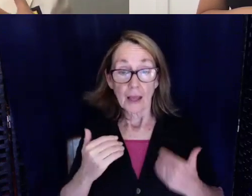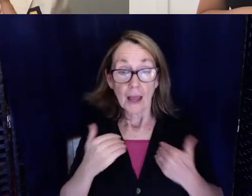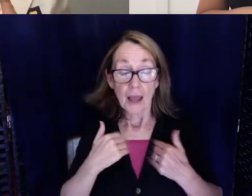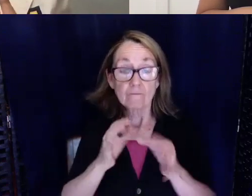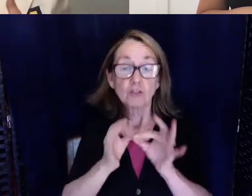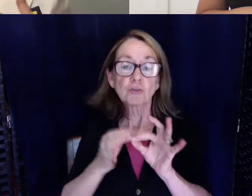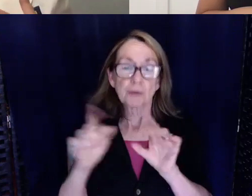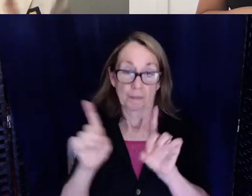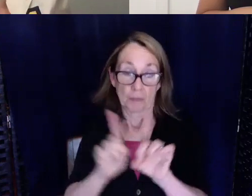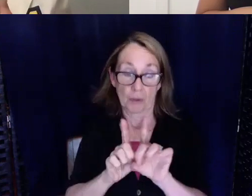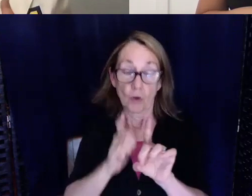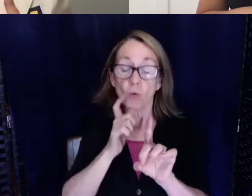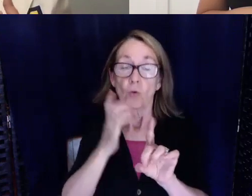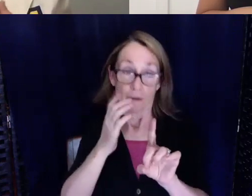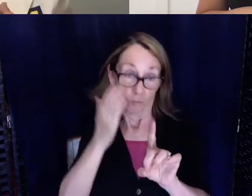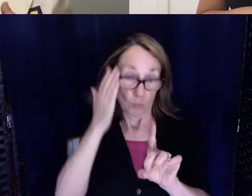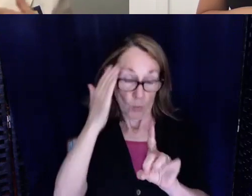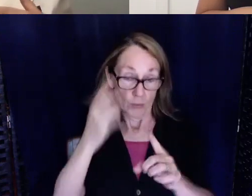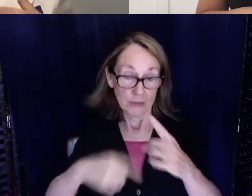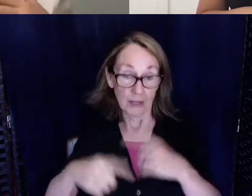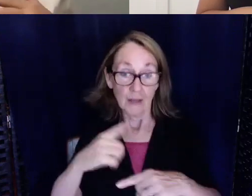know sign language. because the professor likes to move